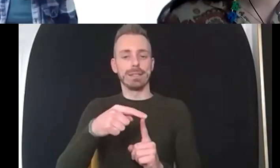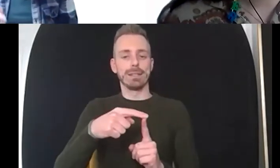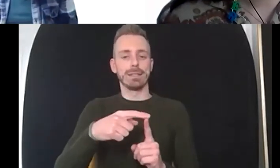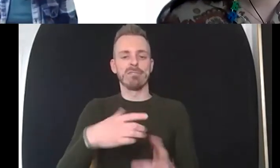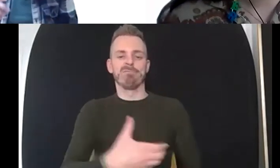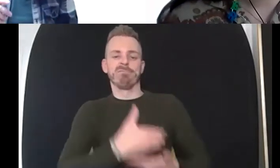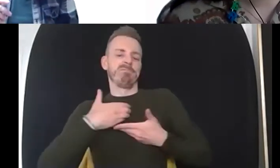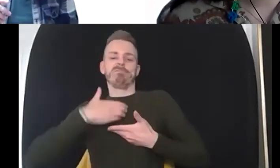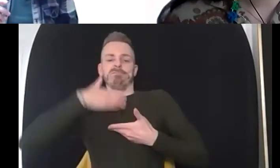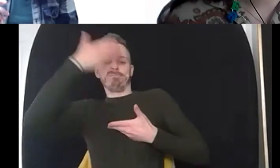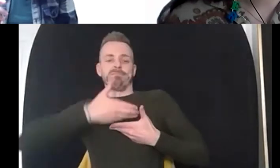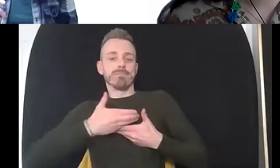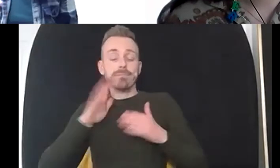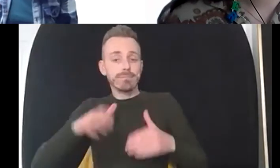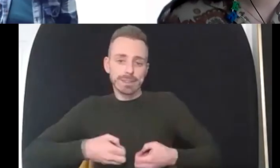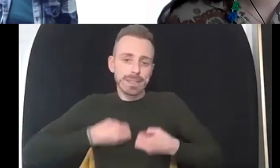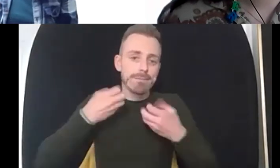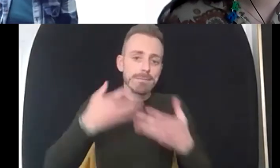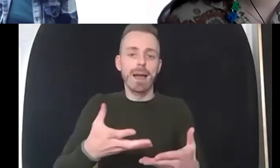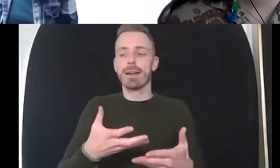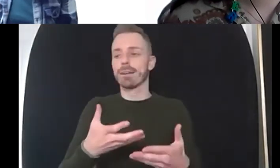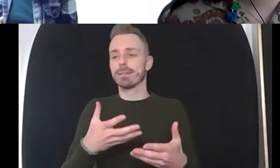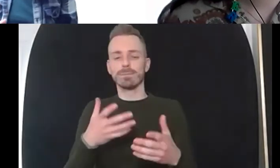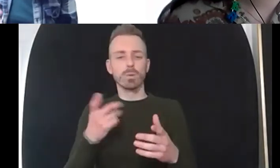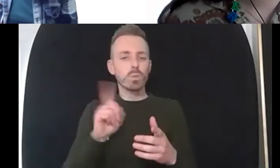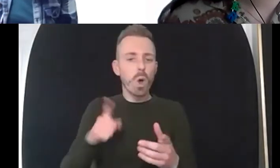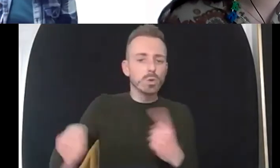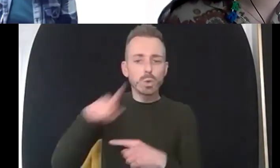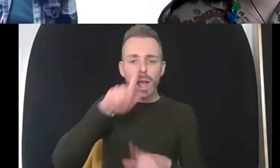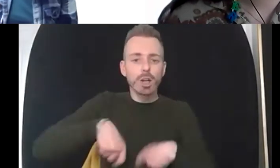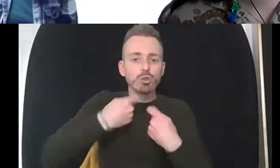engage if you look at people who have kind of um they change their entire life from a life